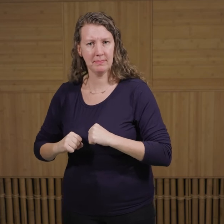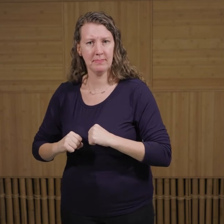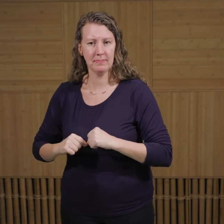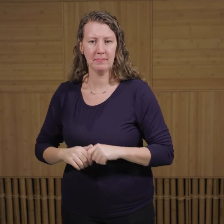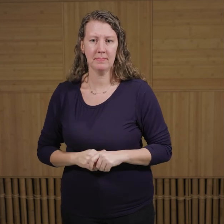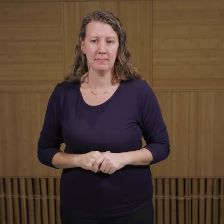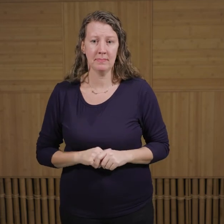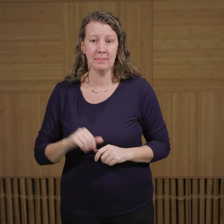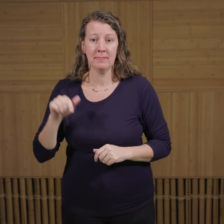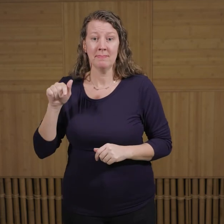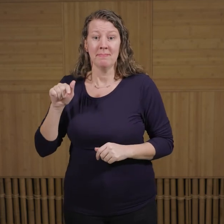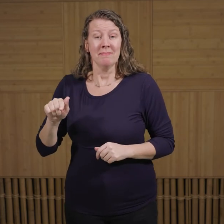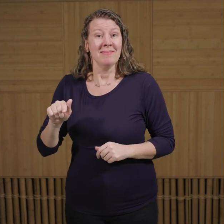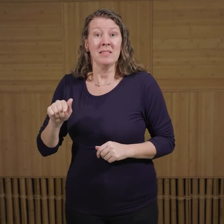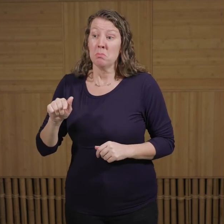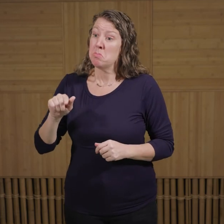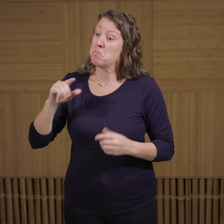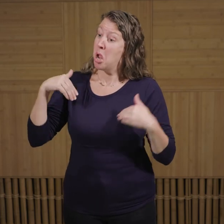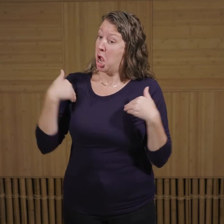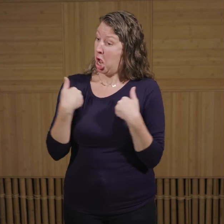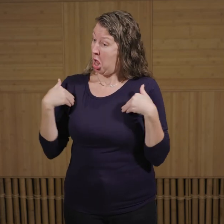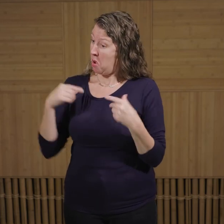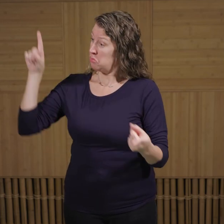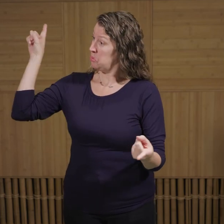In the wild, meerkats are listed as least concern species.